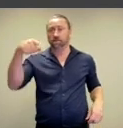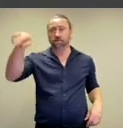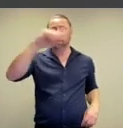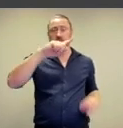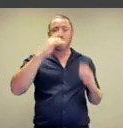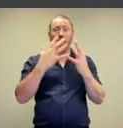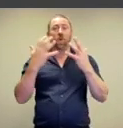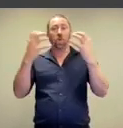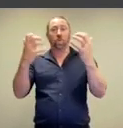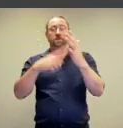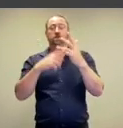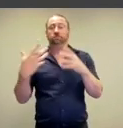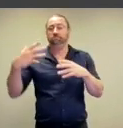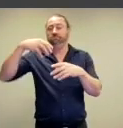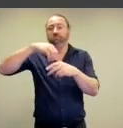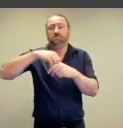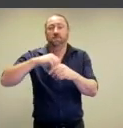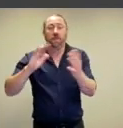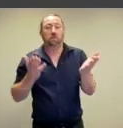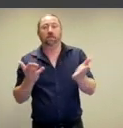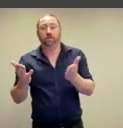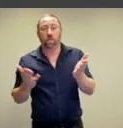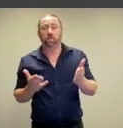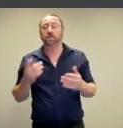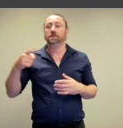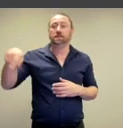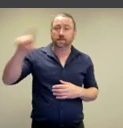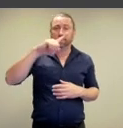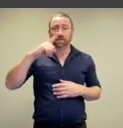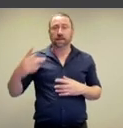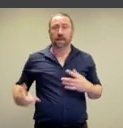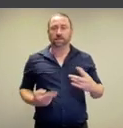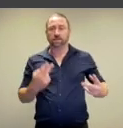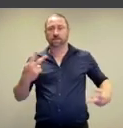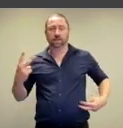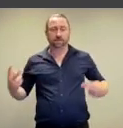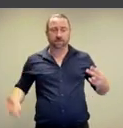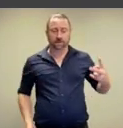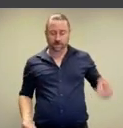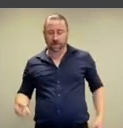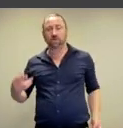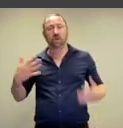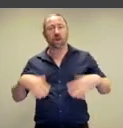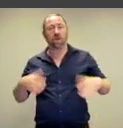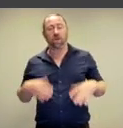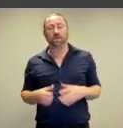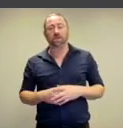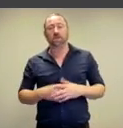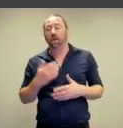and she's inviting audience members to participate in this performance